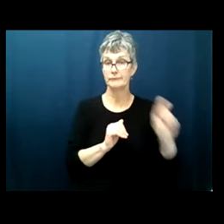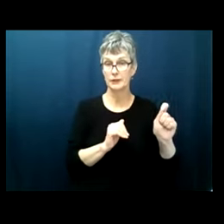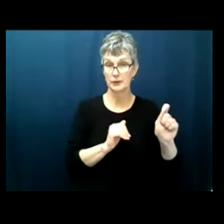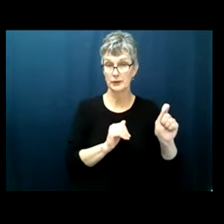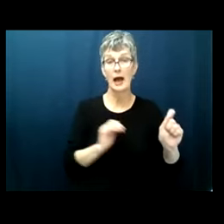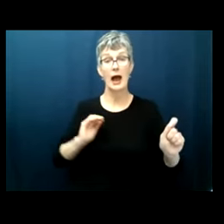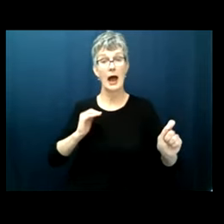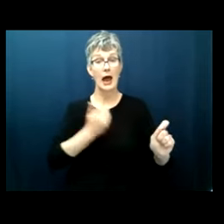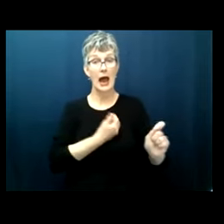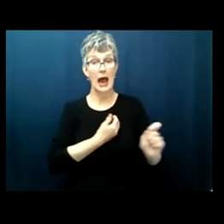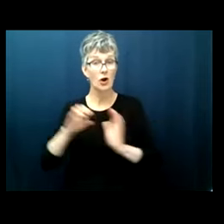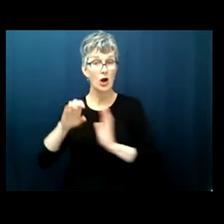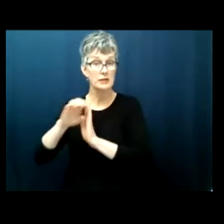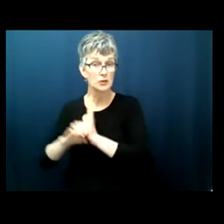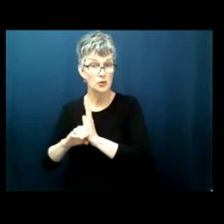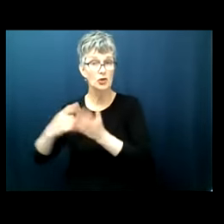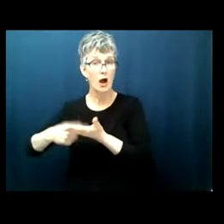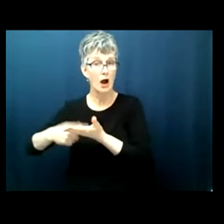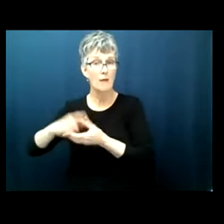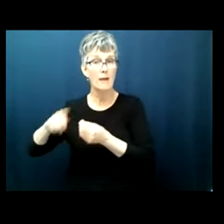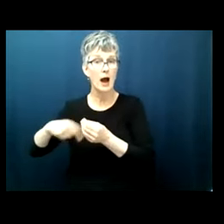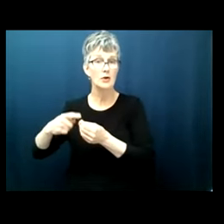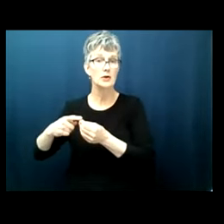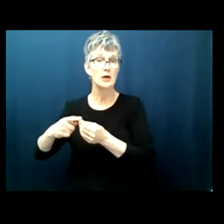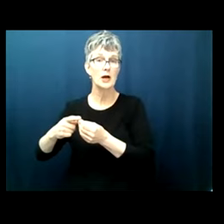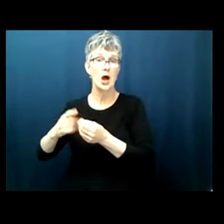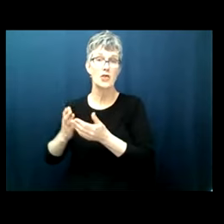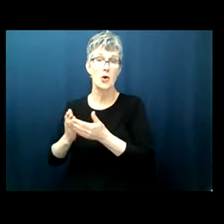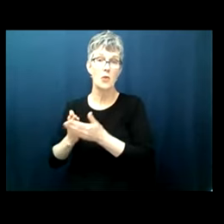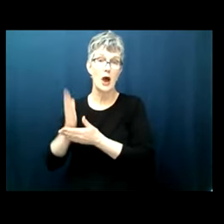mentioned more than five times or sorry it's mentioned more times than any other right